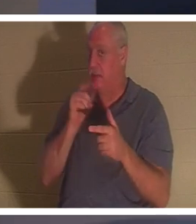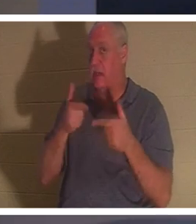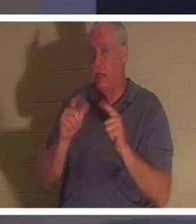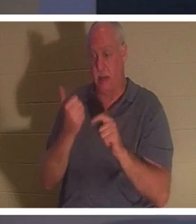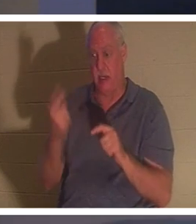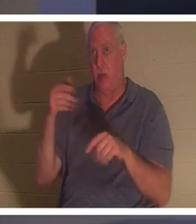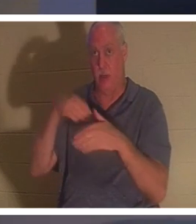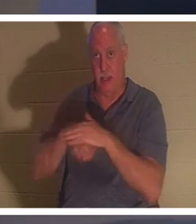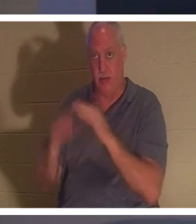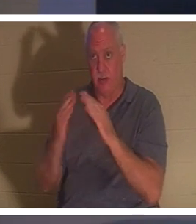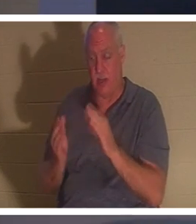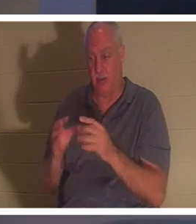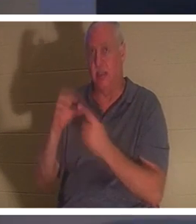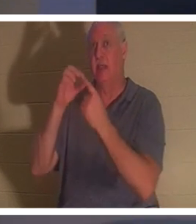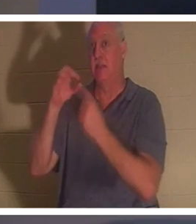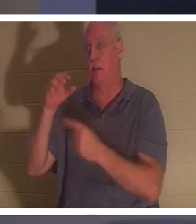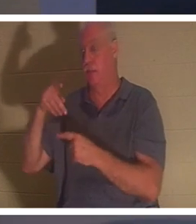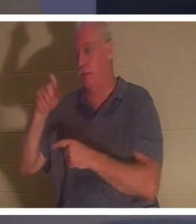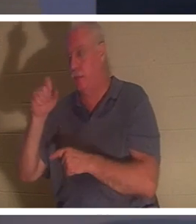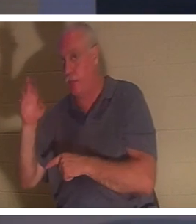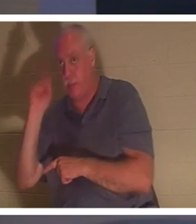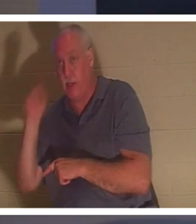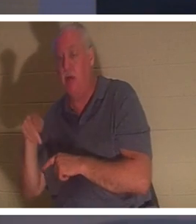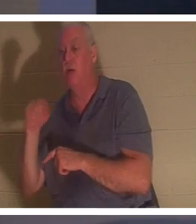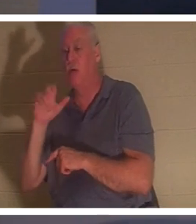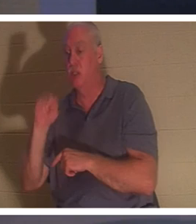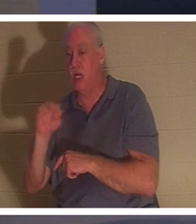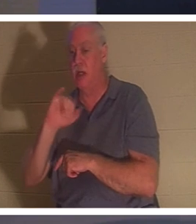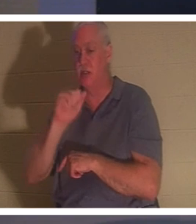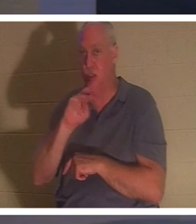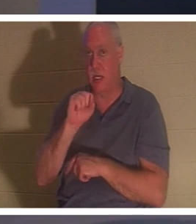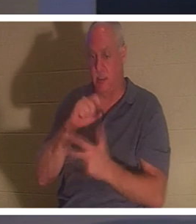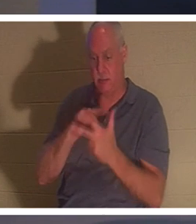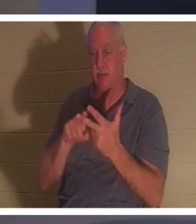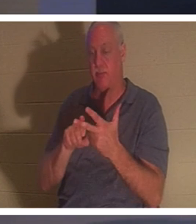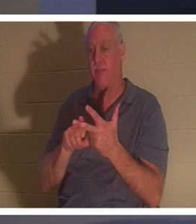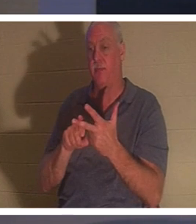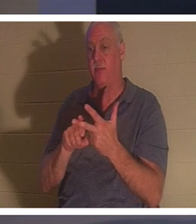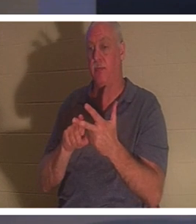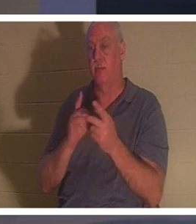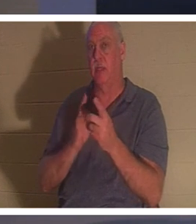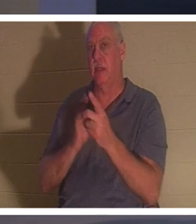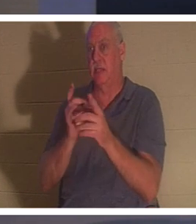Peter, John and James, the three disciples that He was closest to, and the child's father and